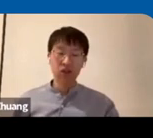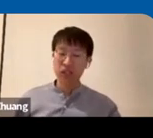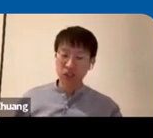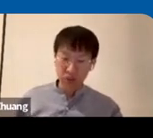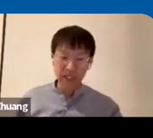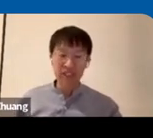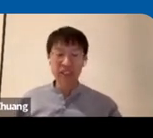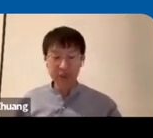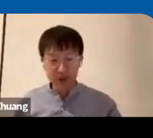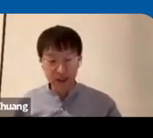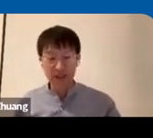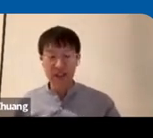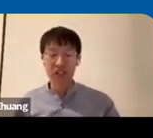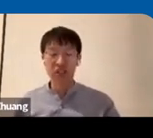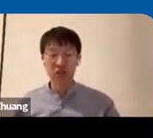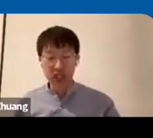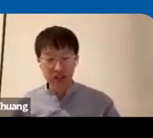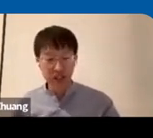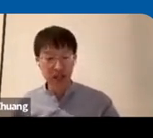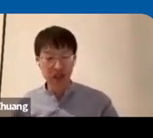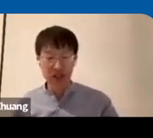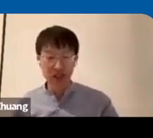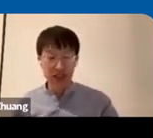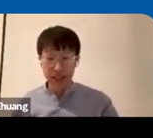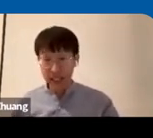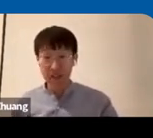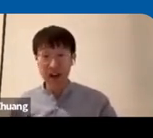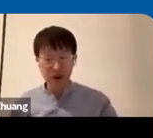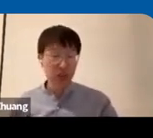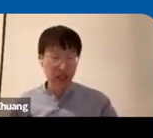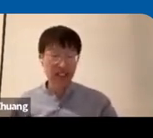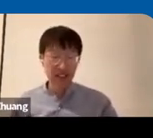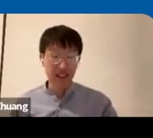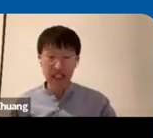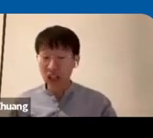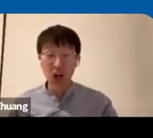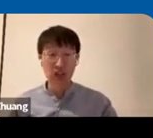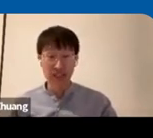using automated speech recognition to generate captions and now very much present in a lot of the